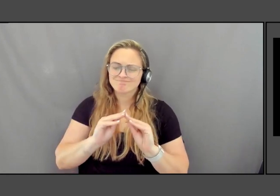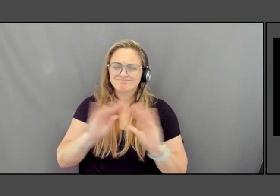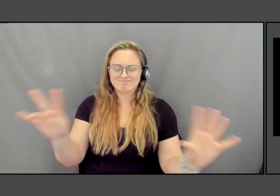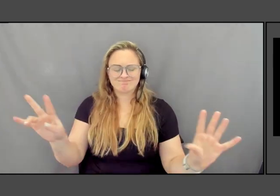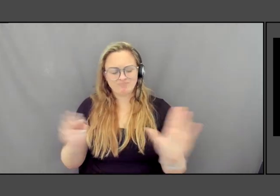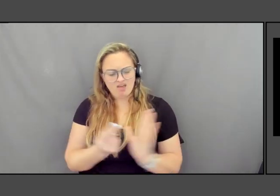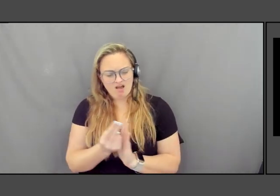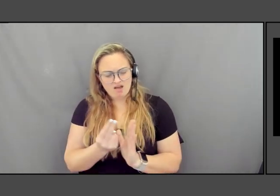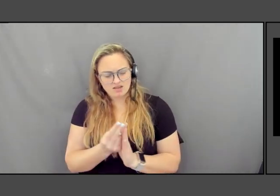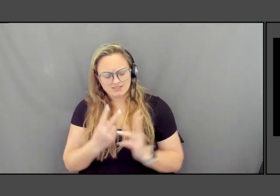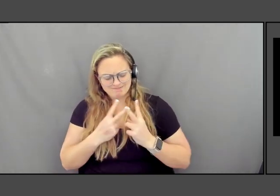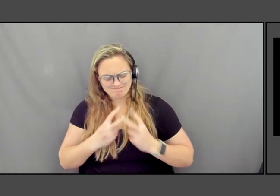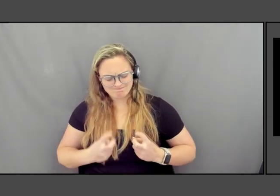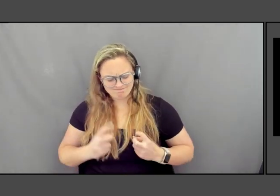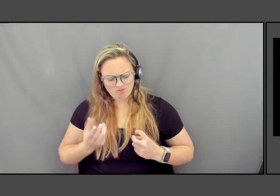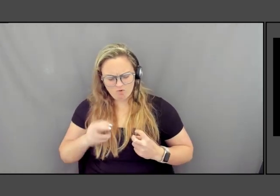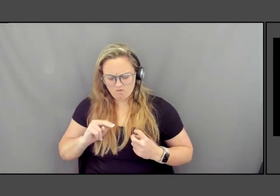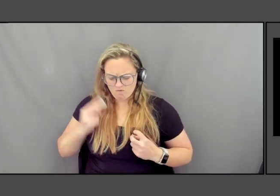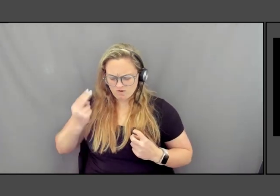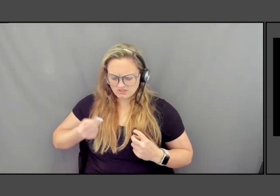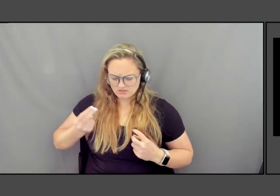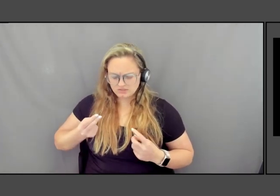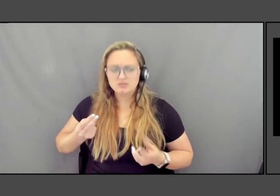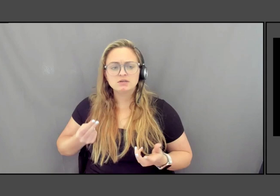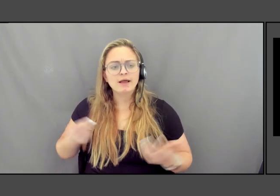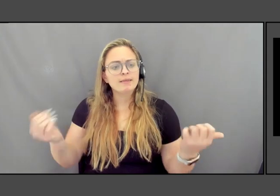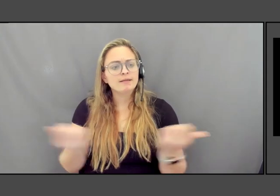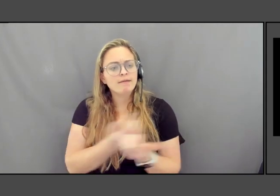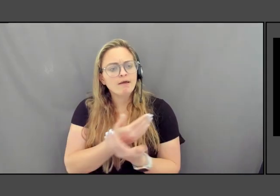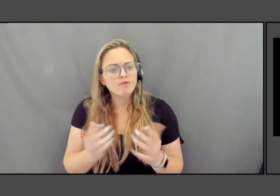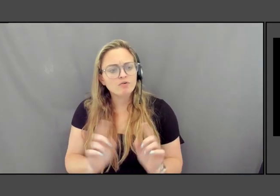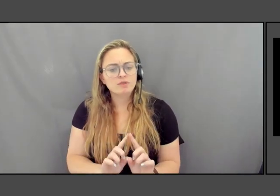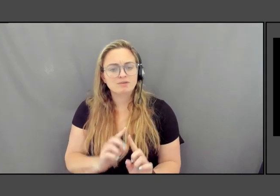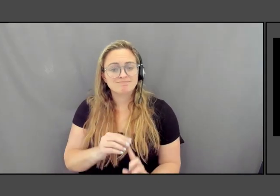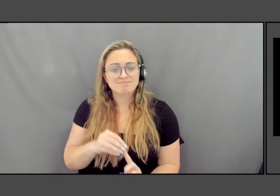and then in everything but the Viet, the what is missing.